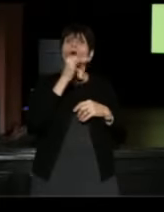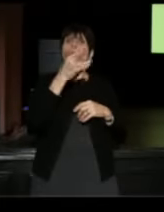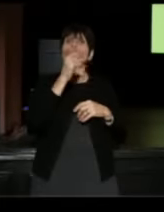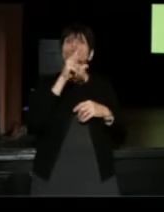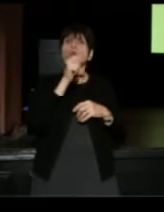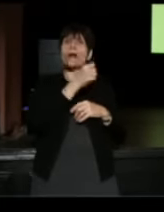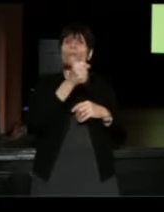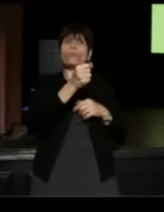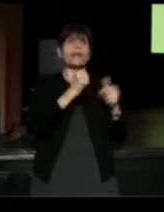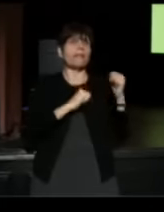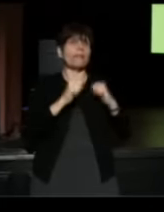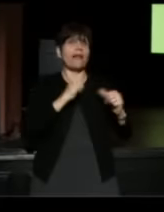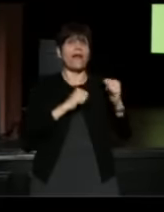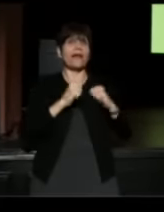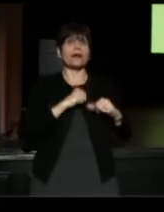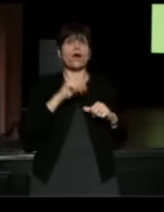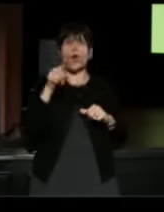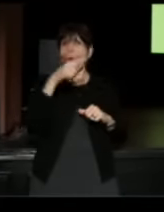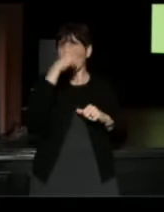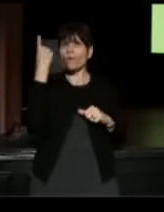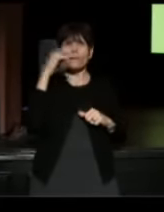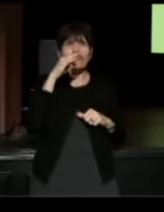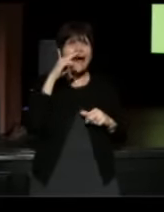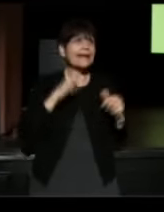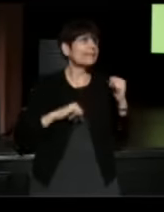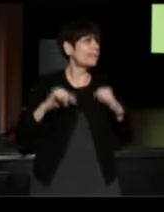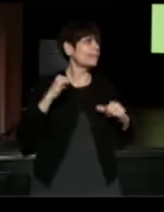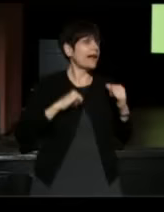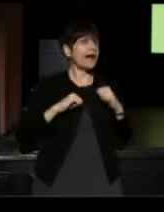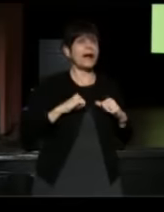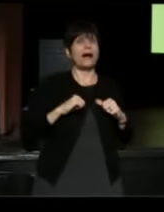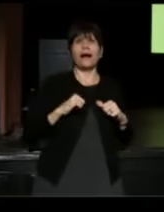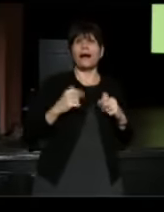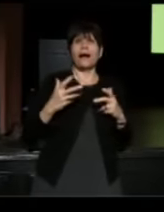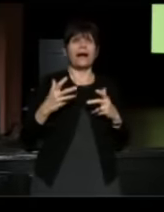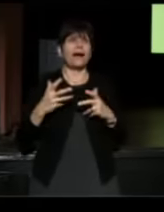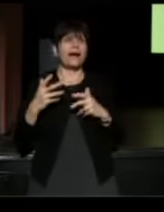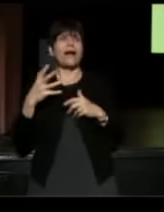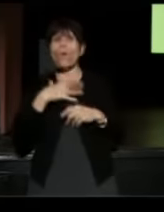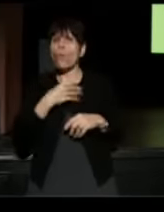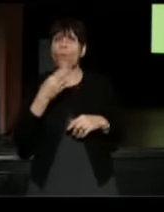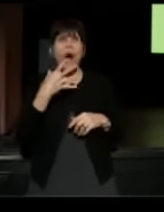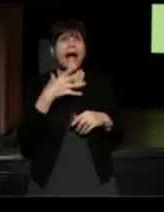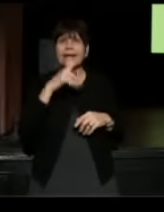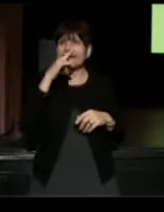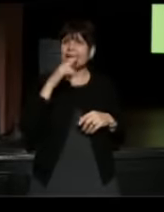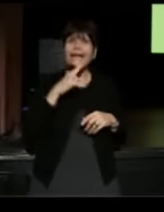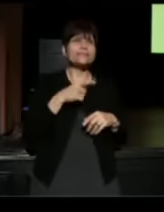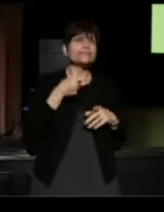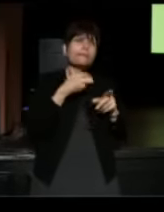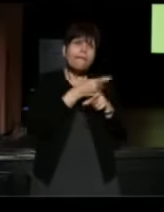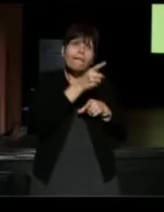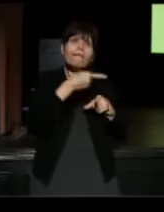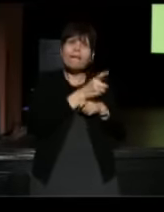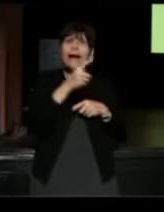and I was the only black kid in the play and I caught hell from the white kids at this school and I caught hell from the black kids,